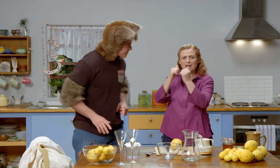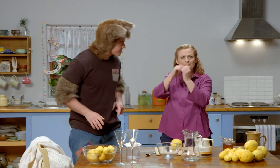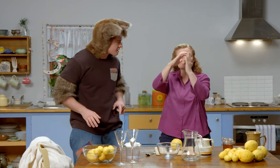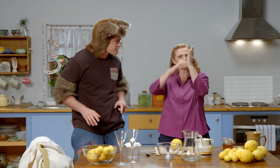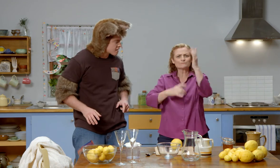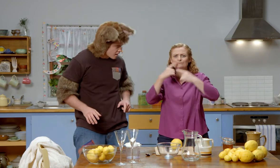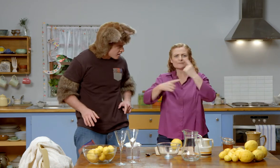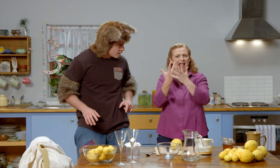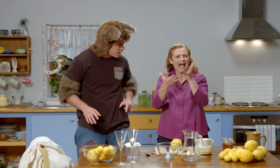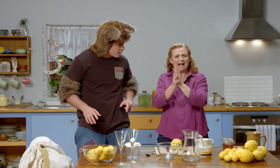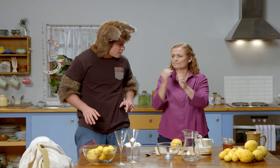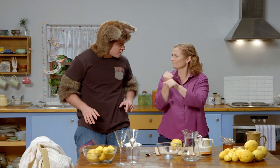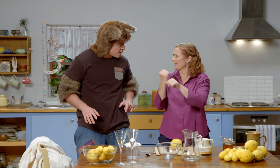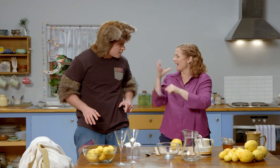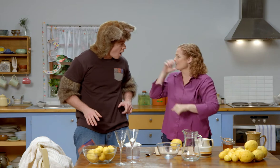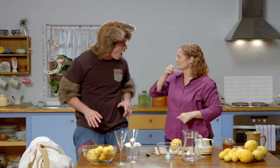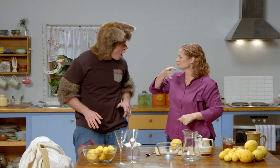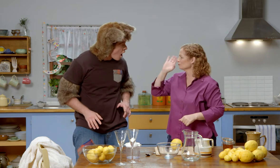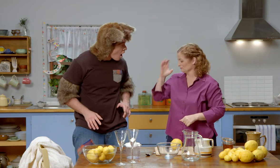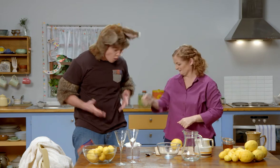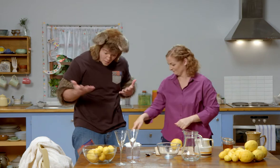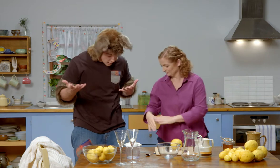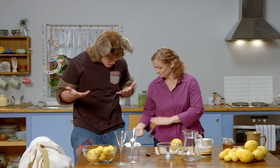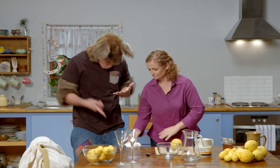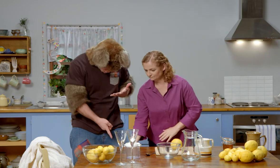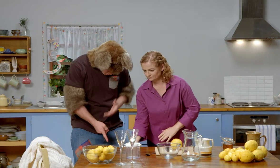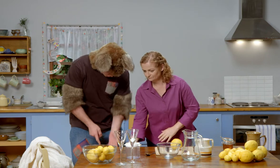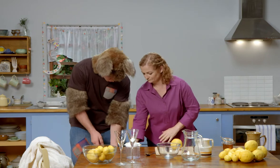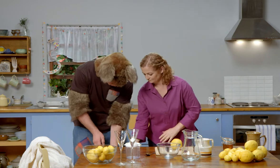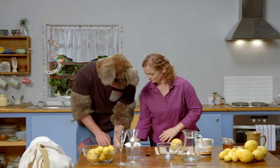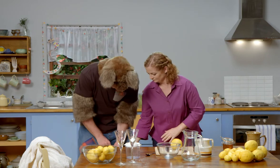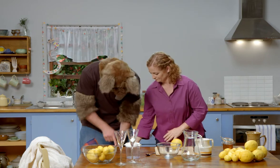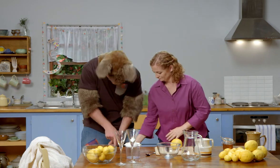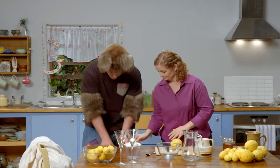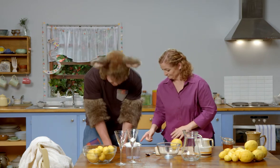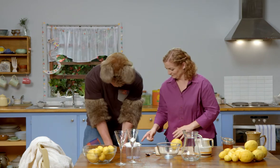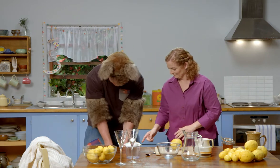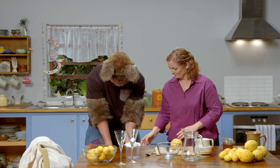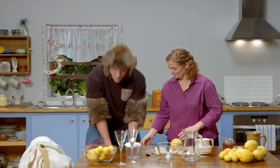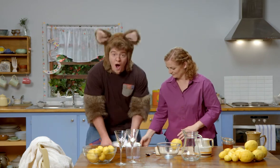If you get the recipe, that will explain how to make a lemon drink. Where? Oh, there it is!